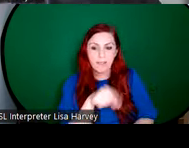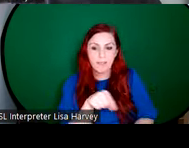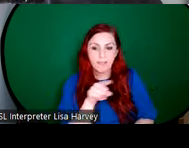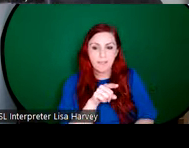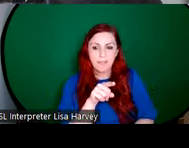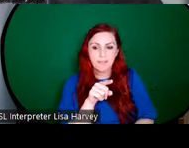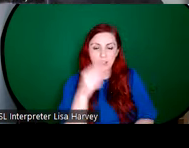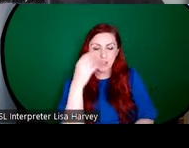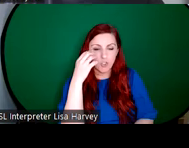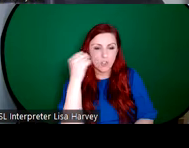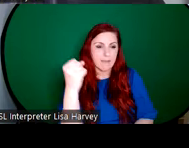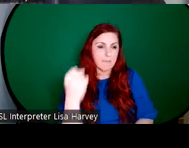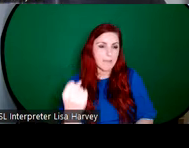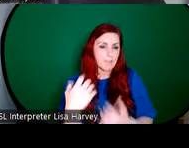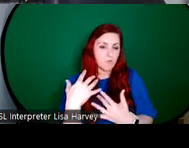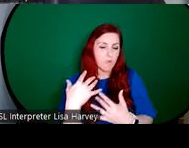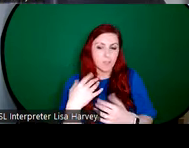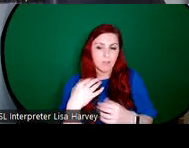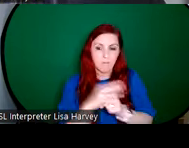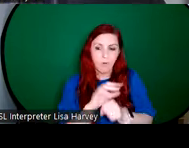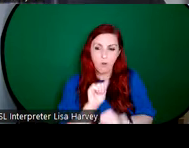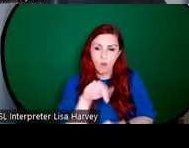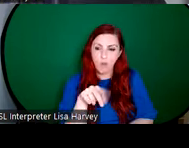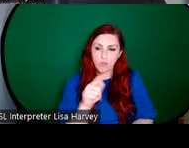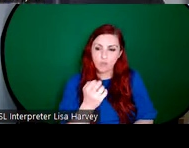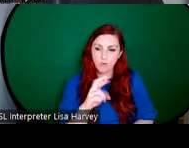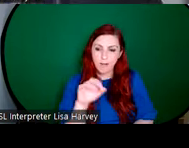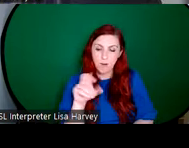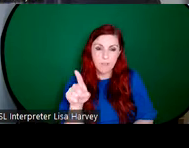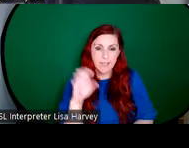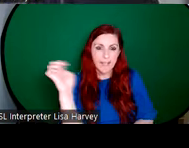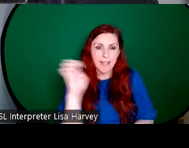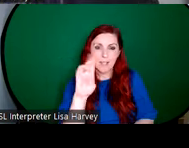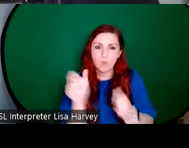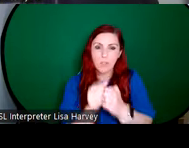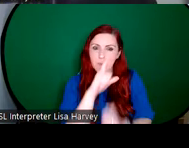inspiration for An Túr Ghloine was an English workshop called Lowndes and Drury.